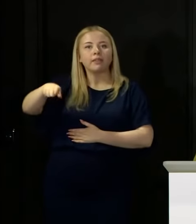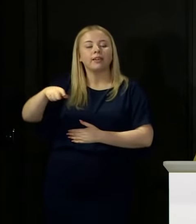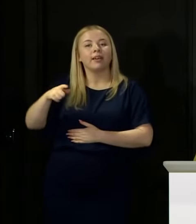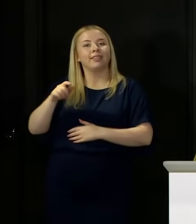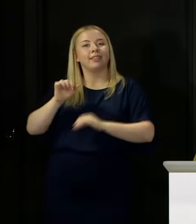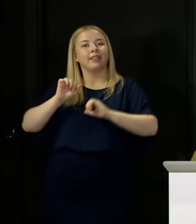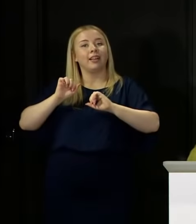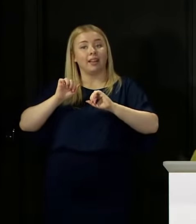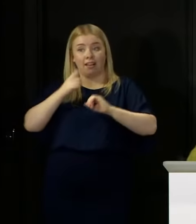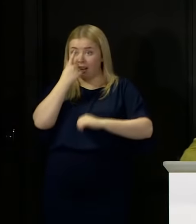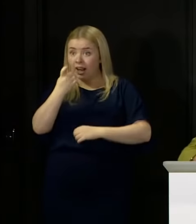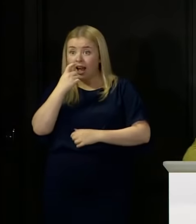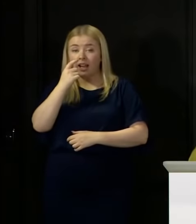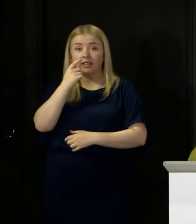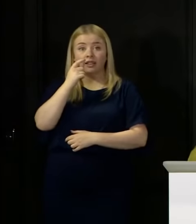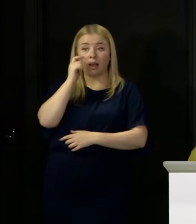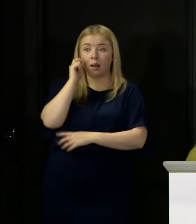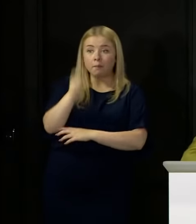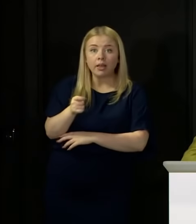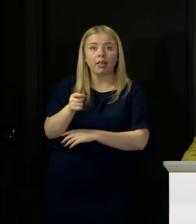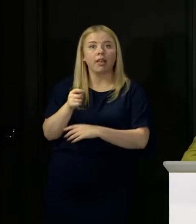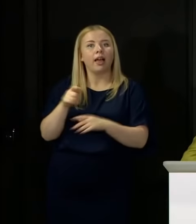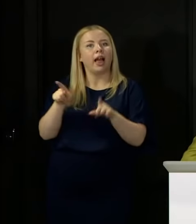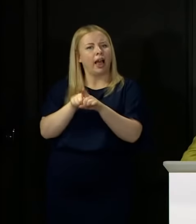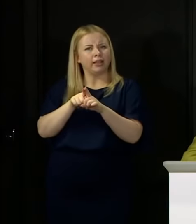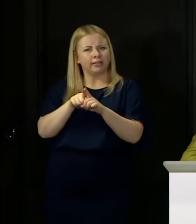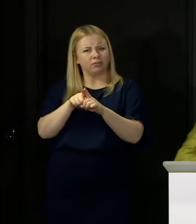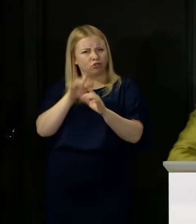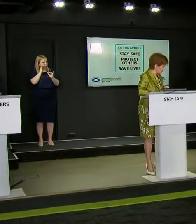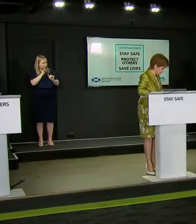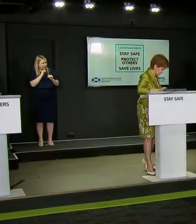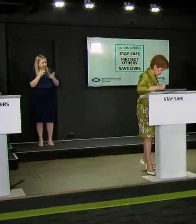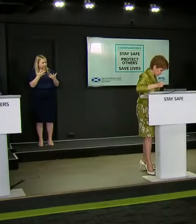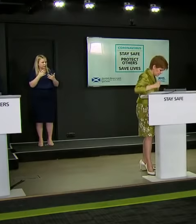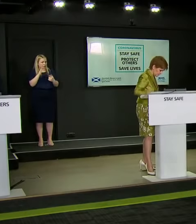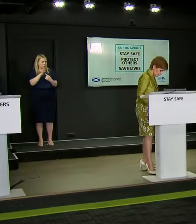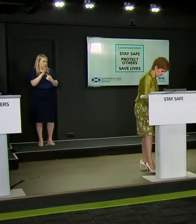to appeal and test that is really, really important. John. Thanks, First Minister.